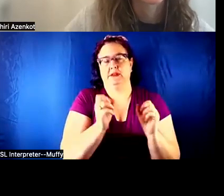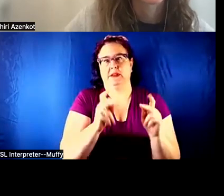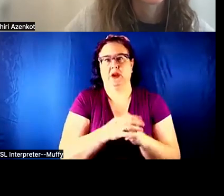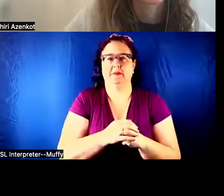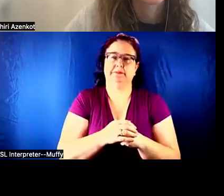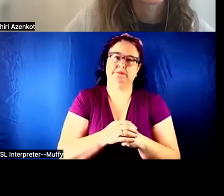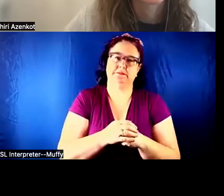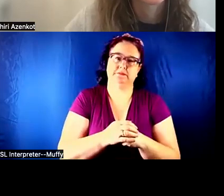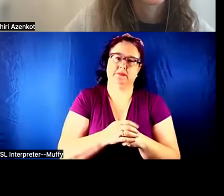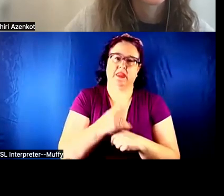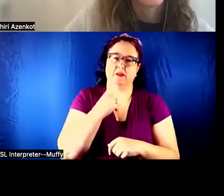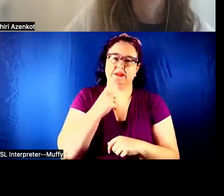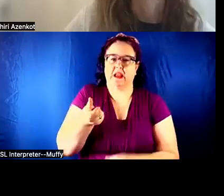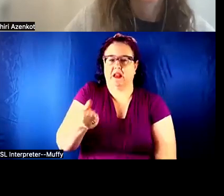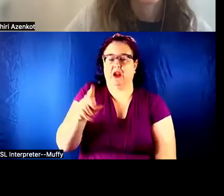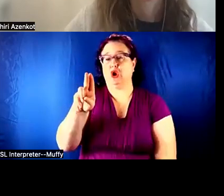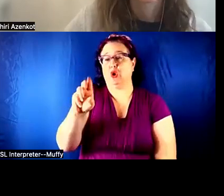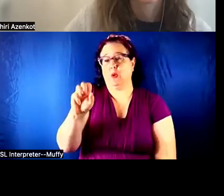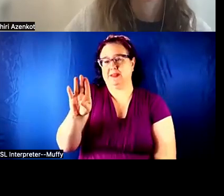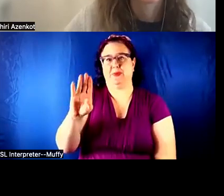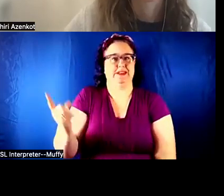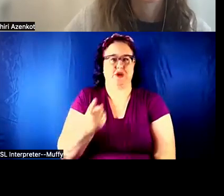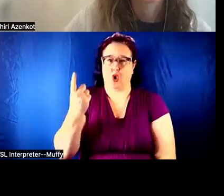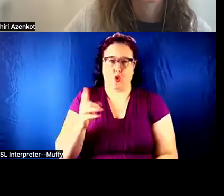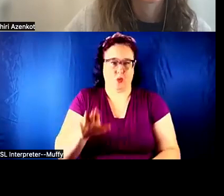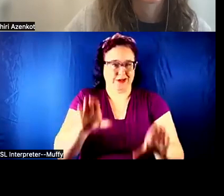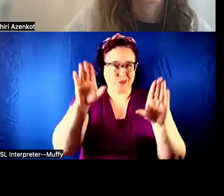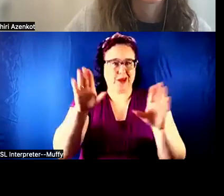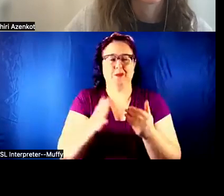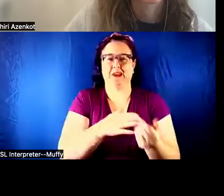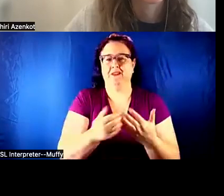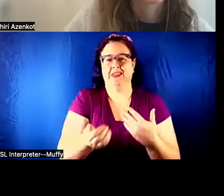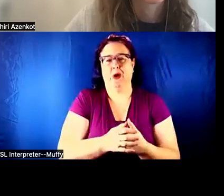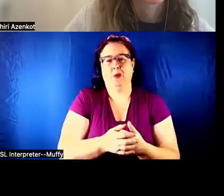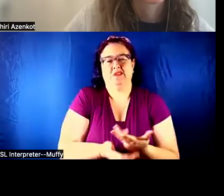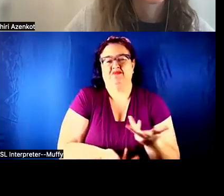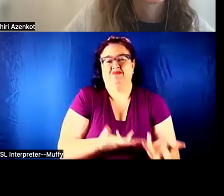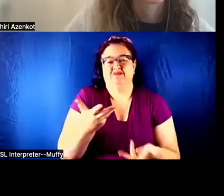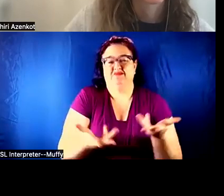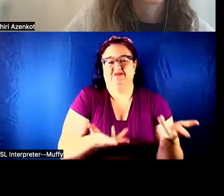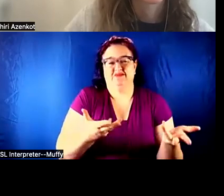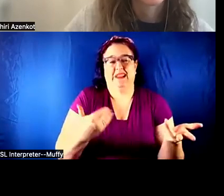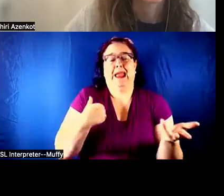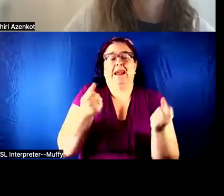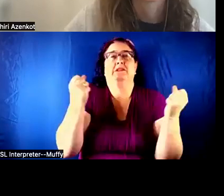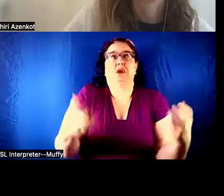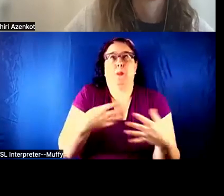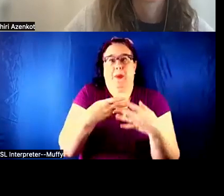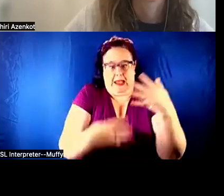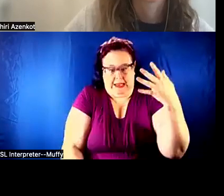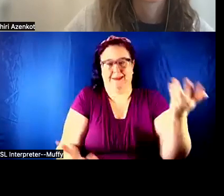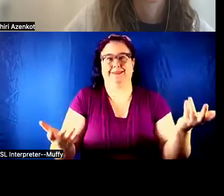a thumb drive is always great, but even those, I have so many because I have them from conferences.